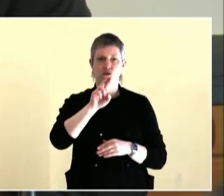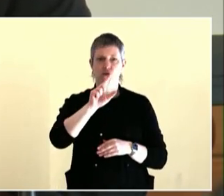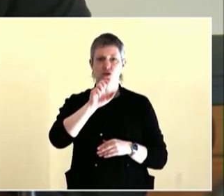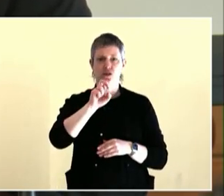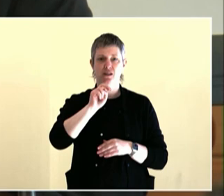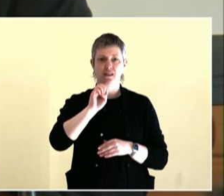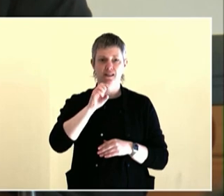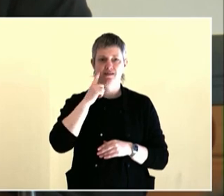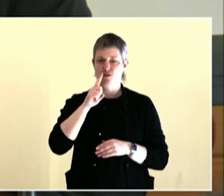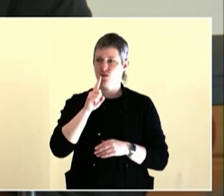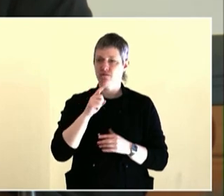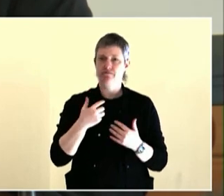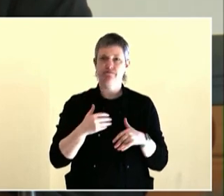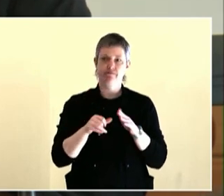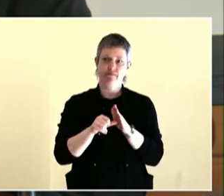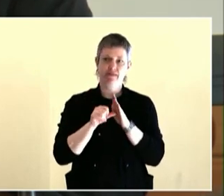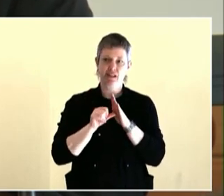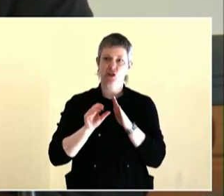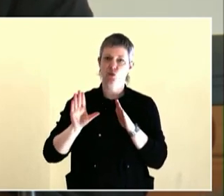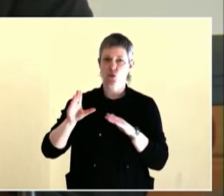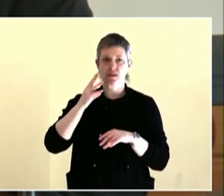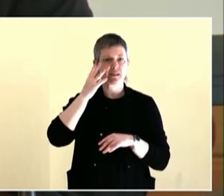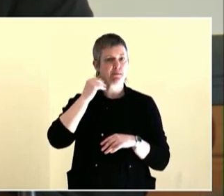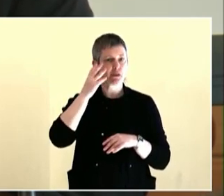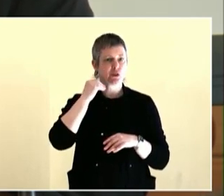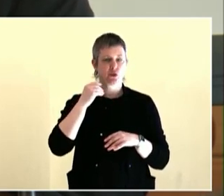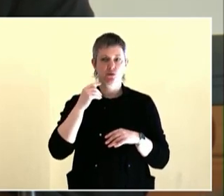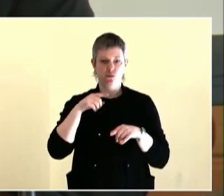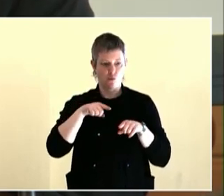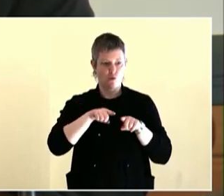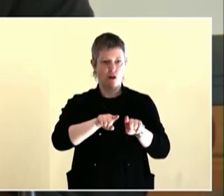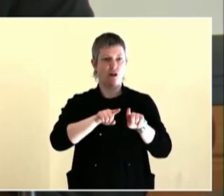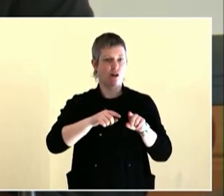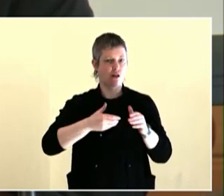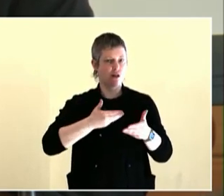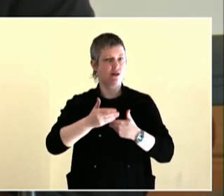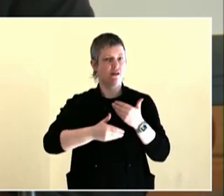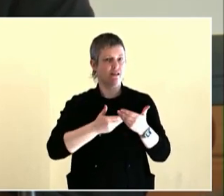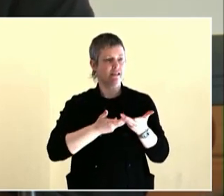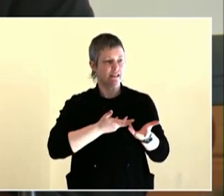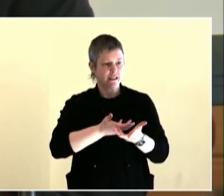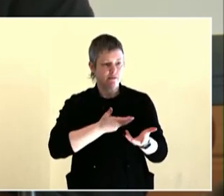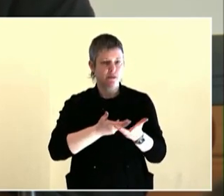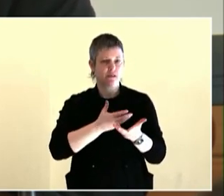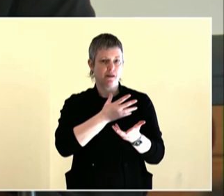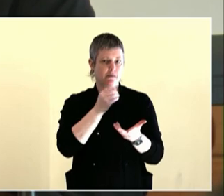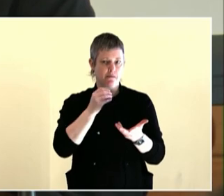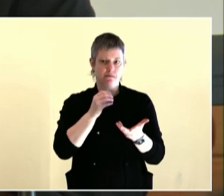So I urge the city to continue funding that program. We are very siloed.